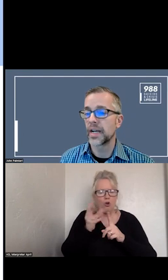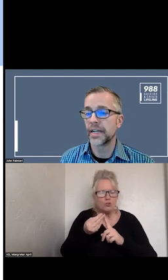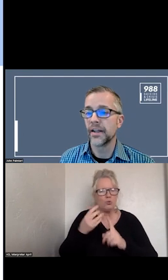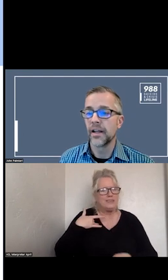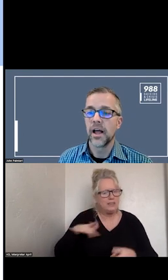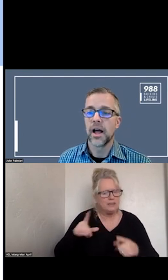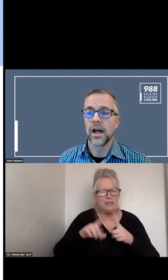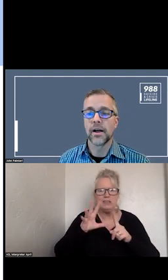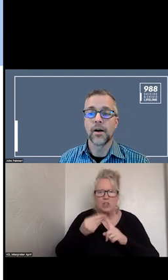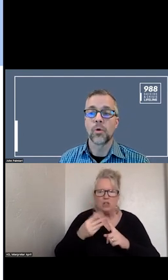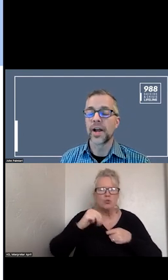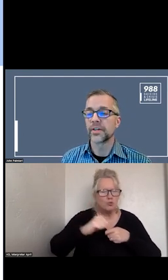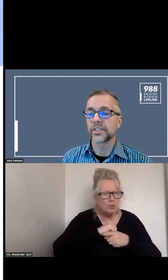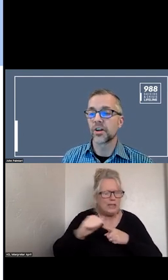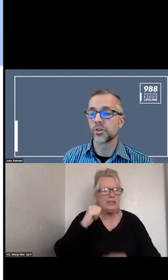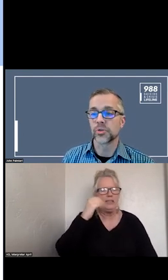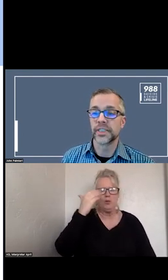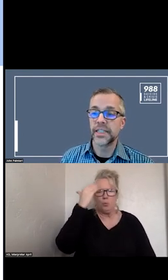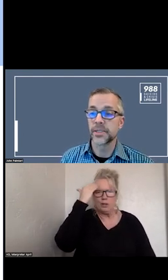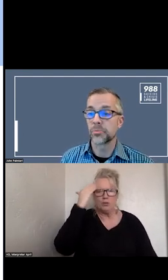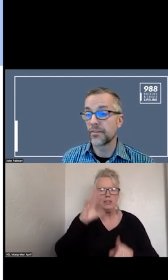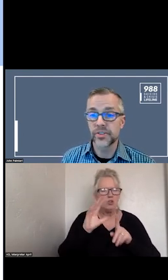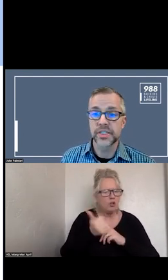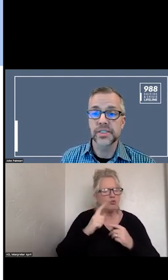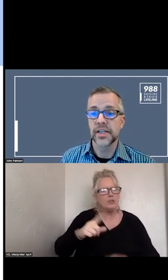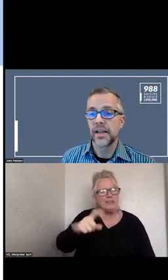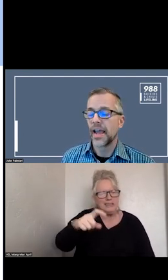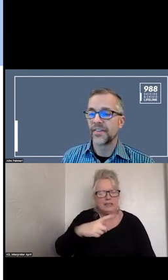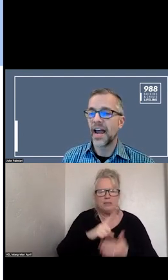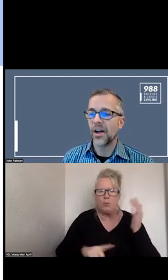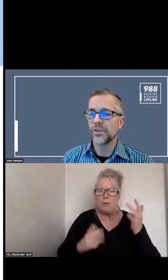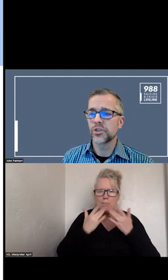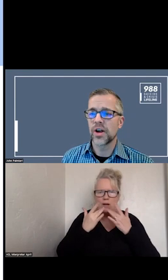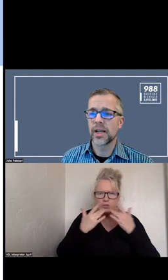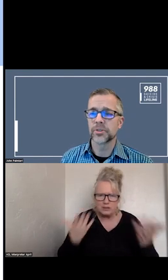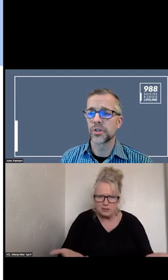TRAINING AND AWARENESS WITH PREFERENCES AND HOW THESE TRIBAL